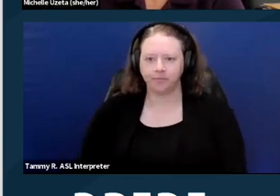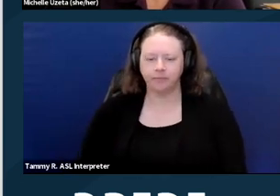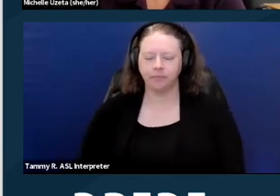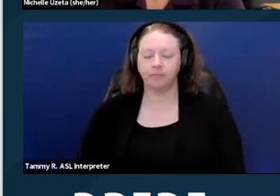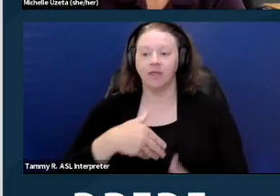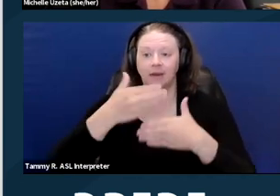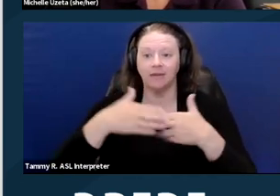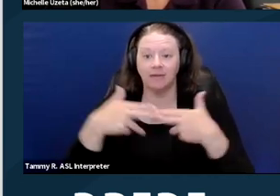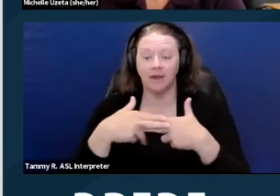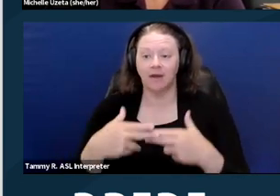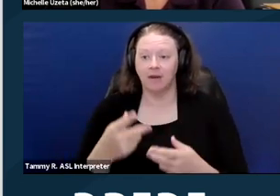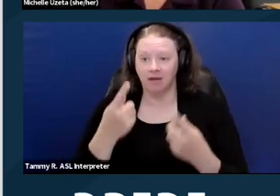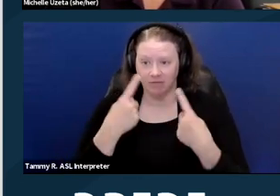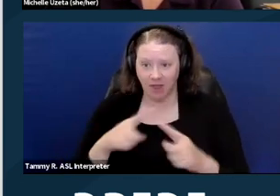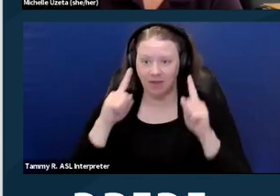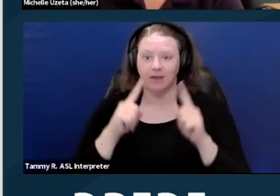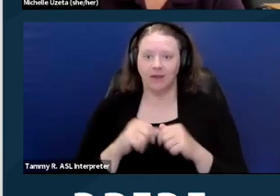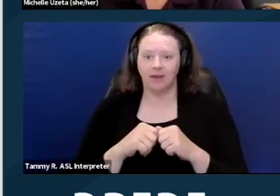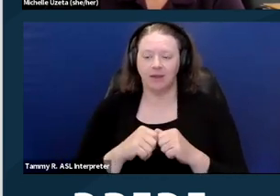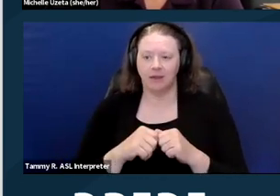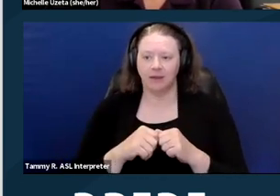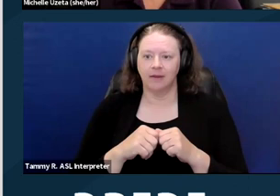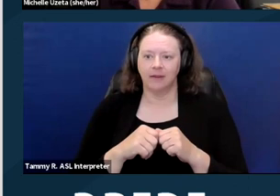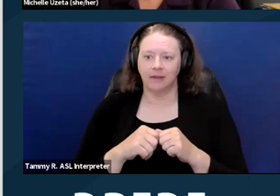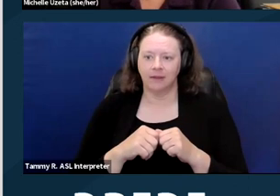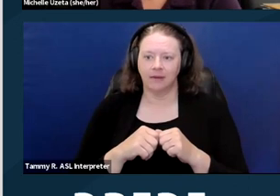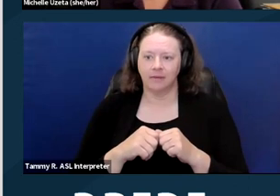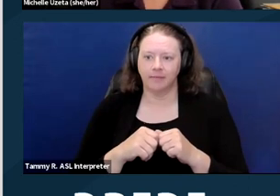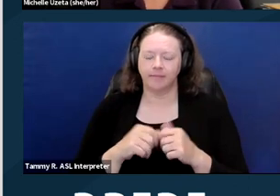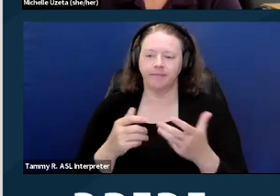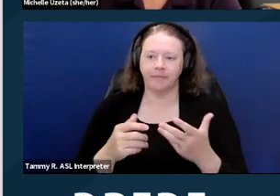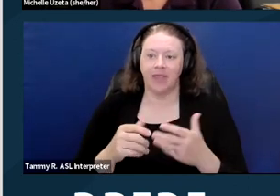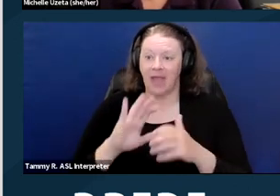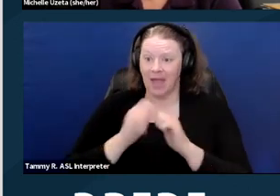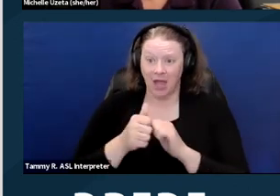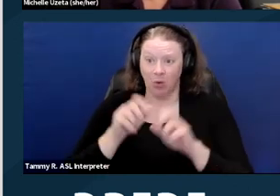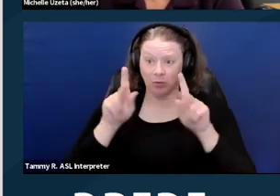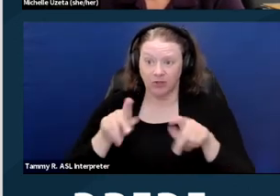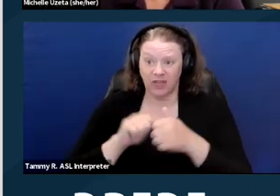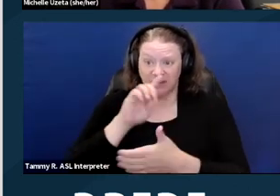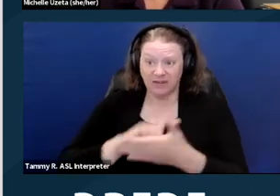And finally, disability discrimination can also come in the form of retaliation.